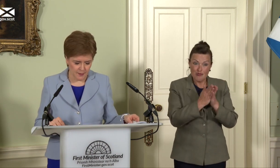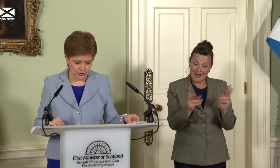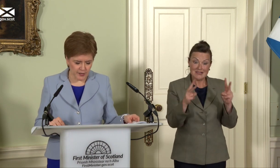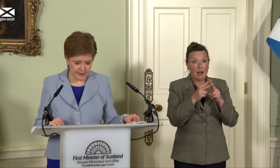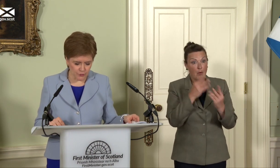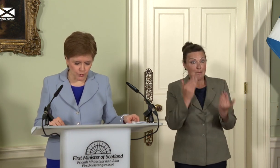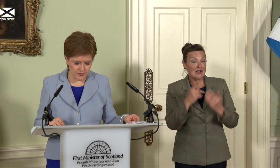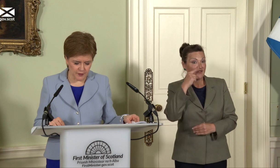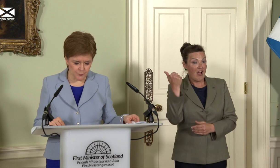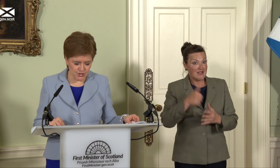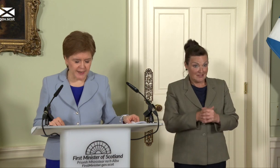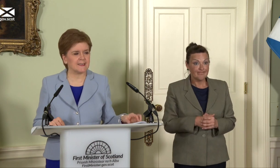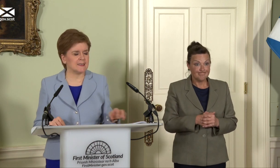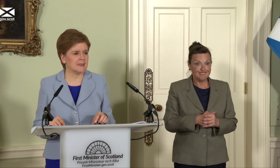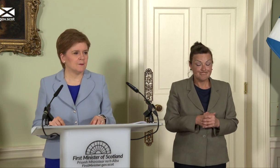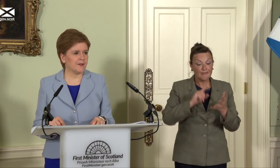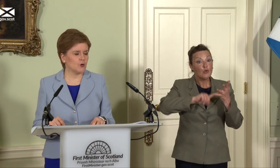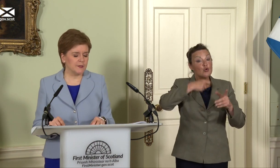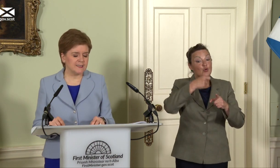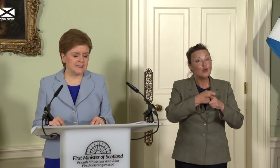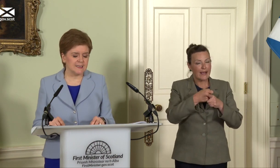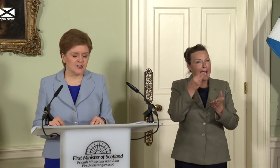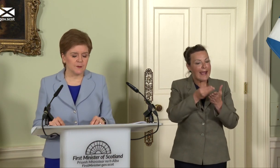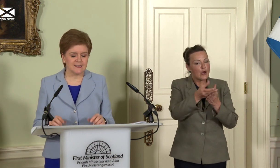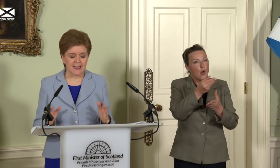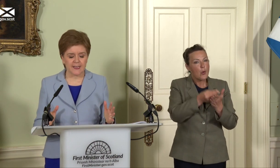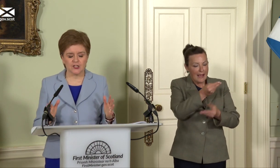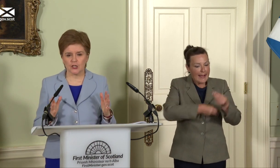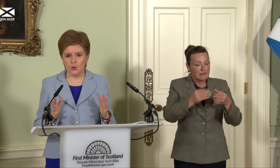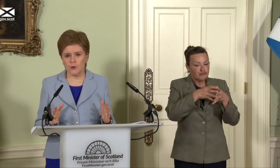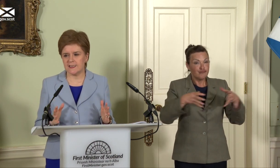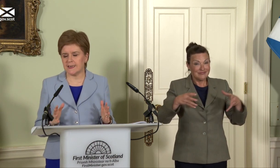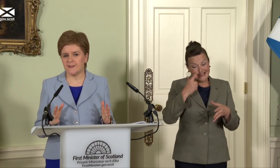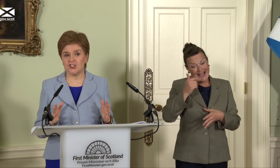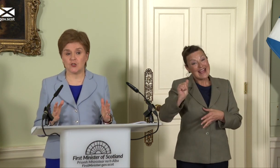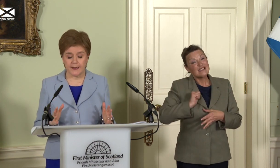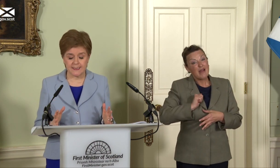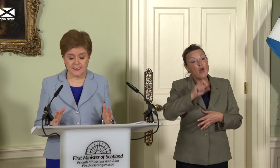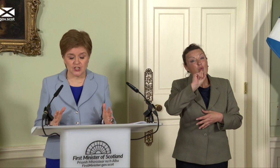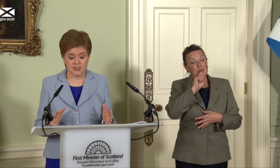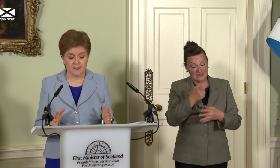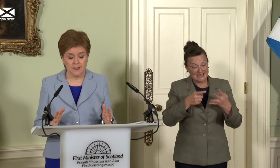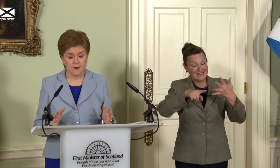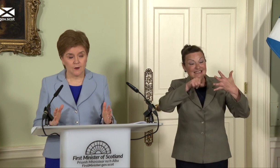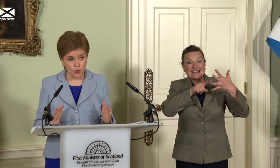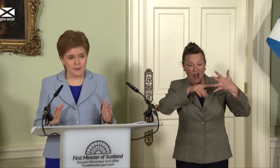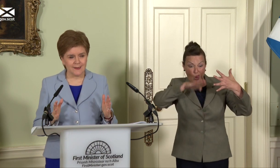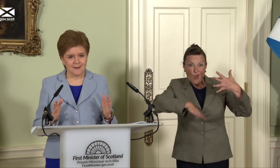UK growth is now projected by the OECD to be the second lowest in the G20 next year -